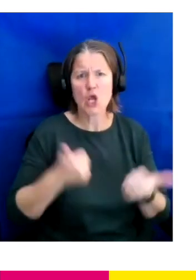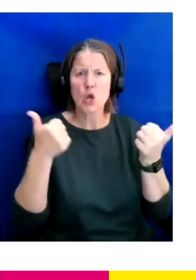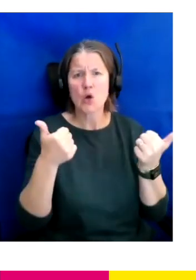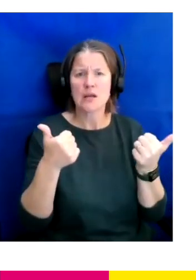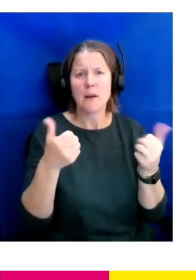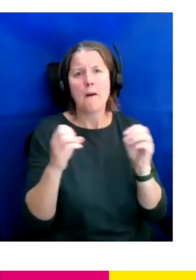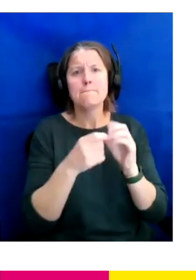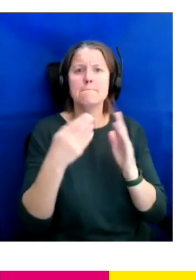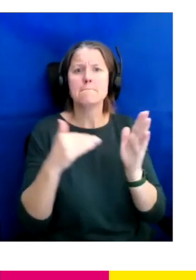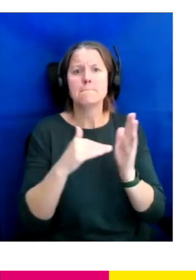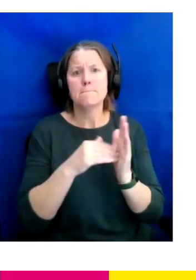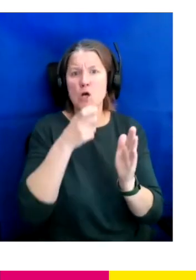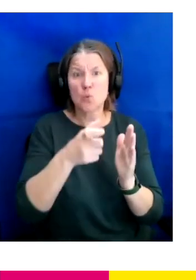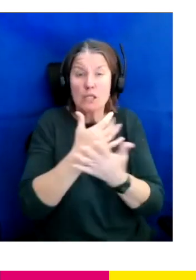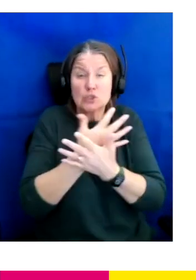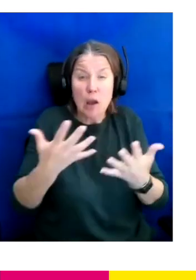Yes, so many exciting things.